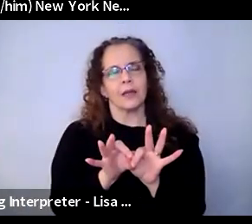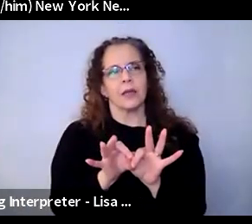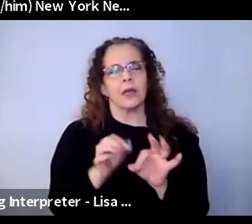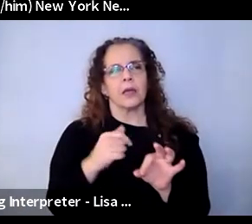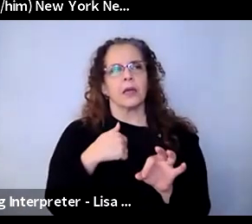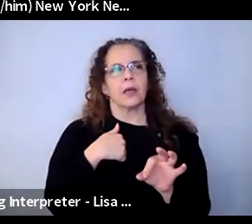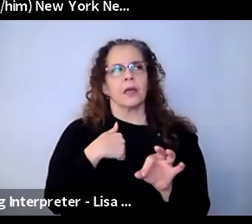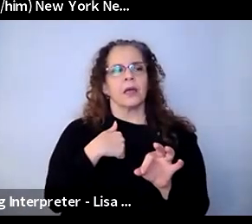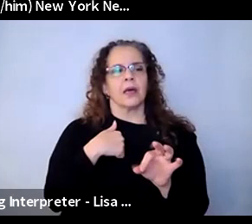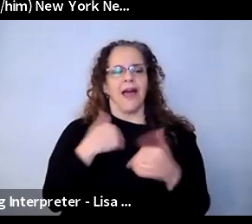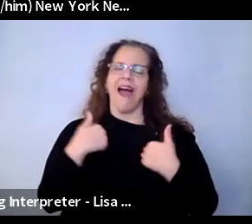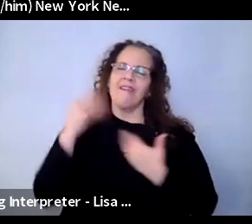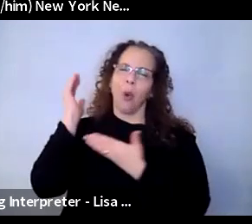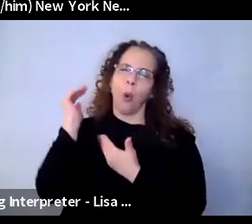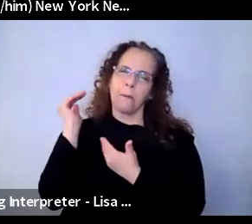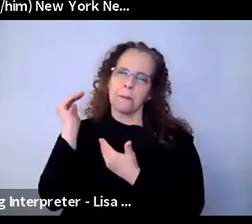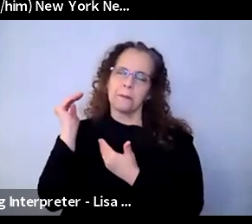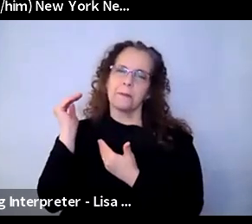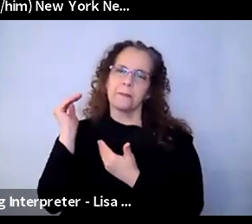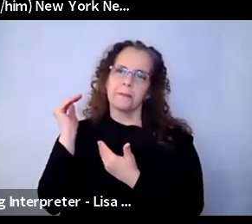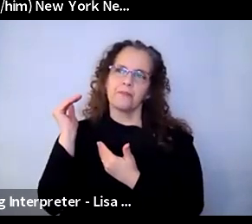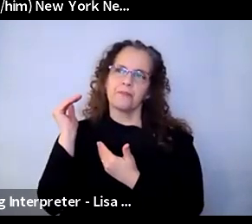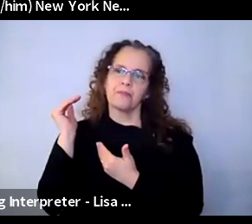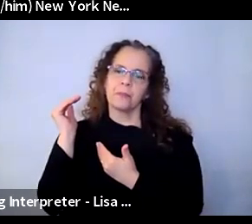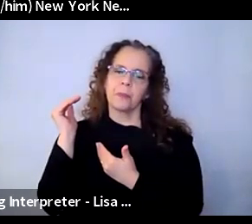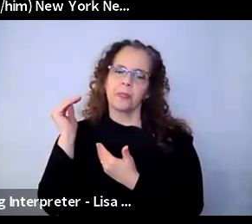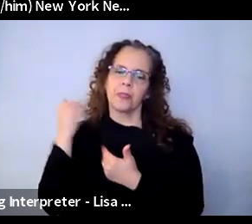fulfilling to me to know that young people and the people that